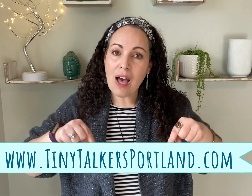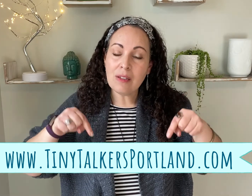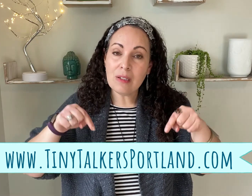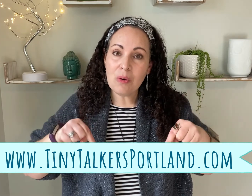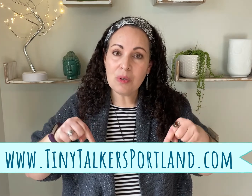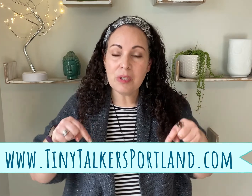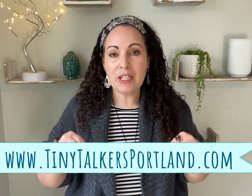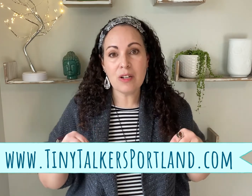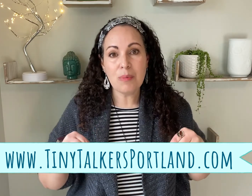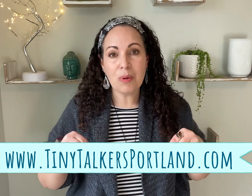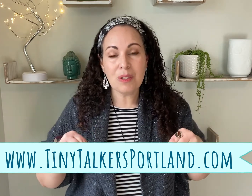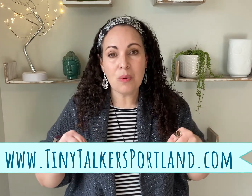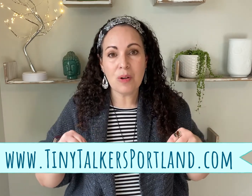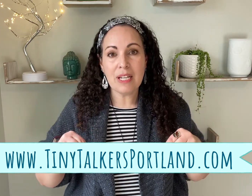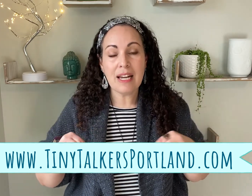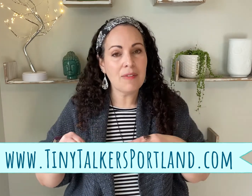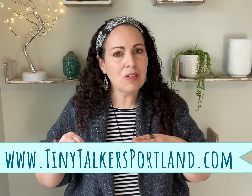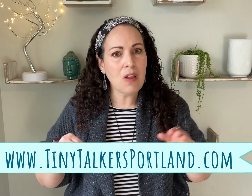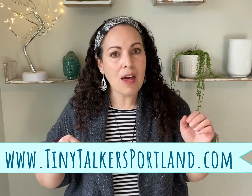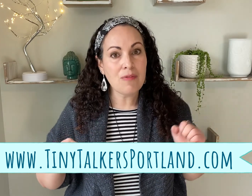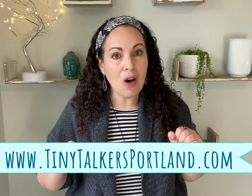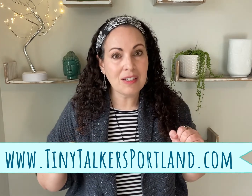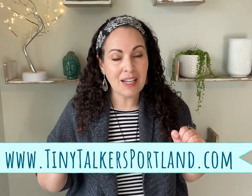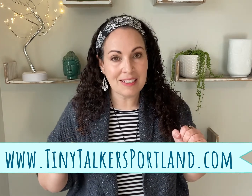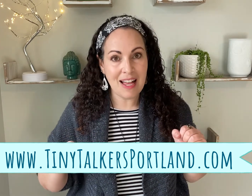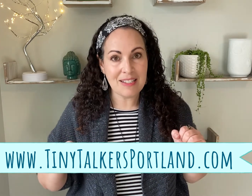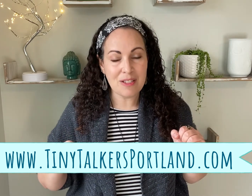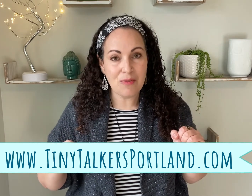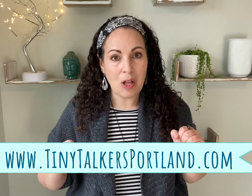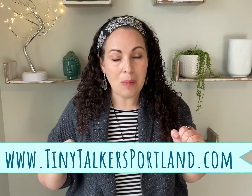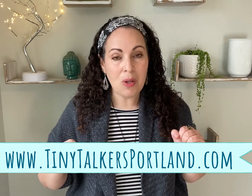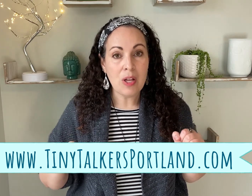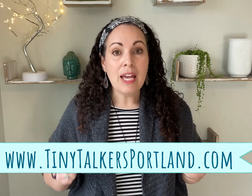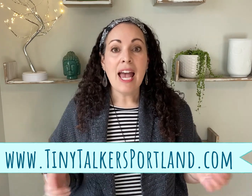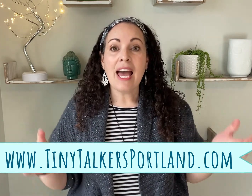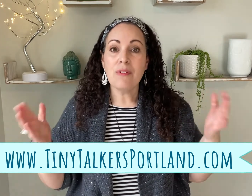If you are not local here in Portland Oregon I have a lot of online classes available.